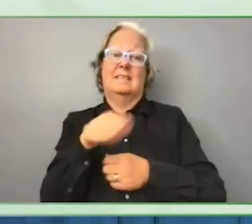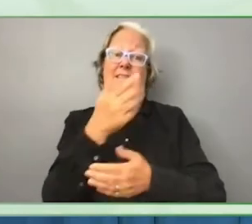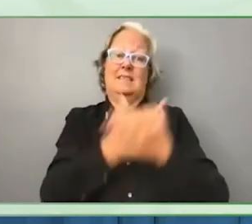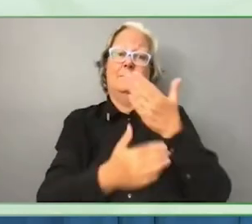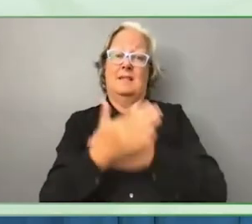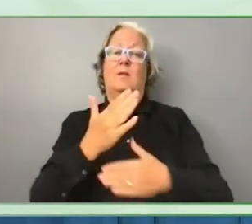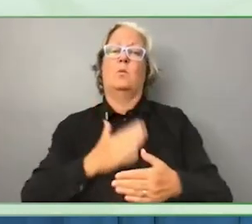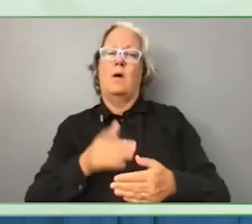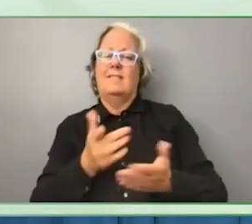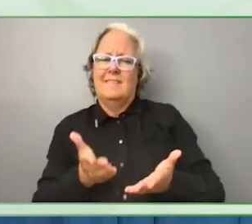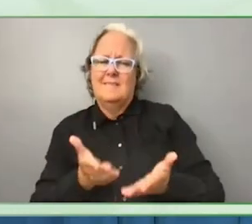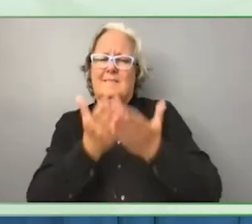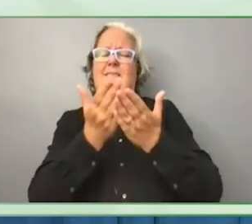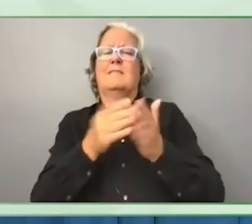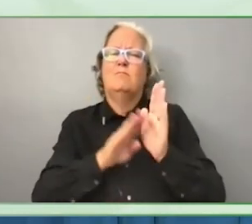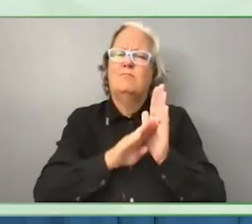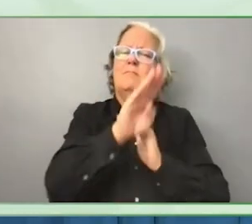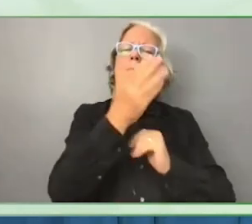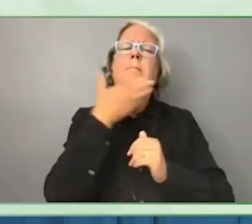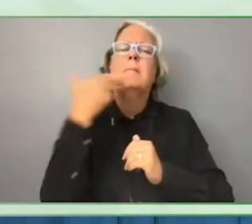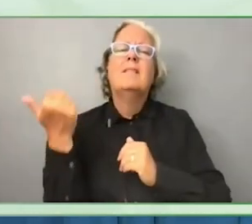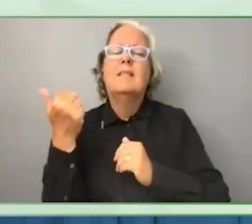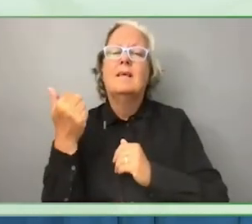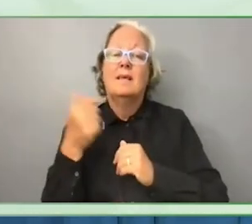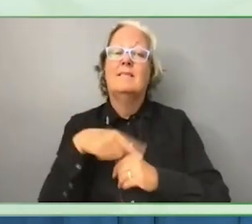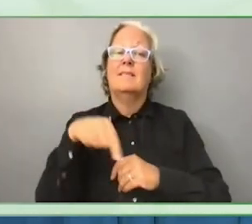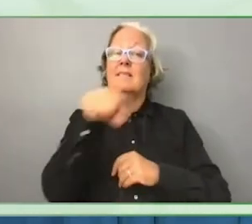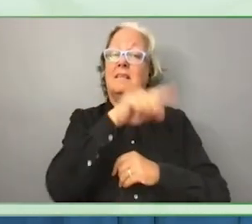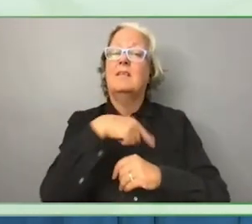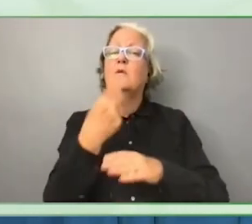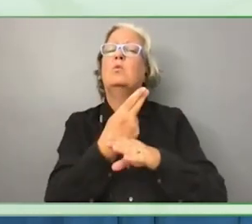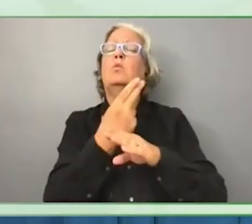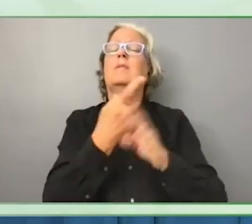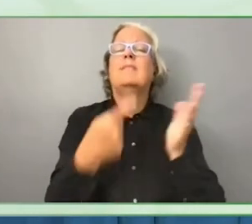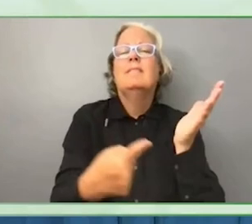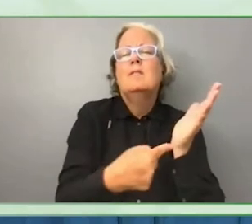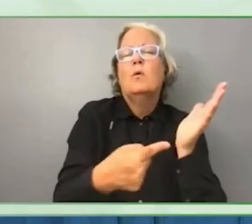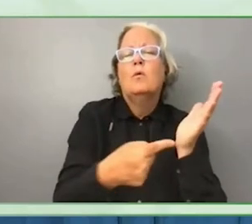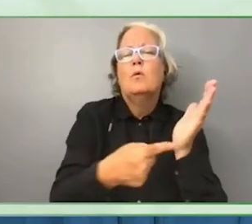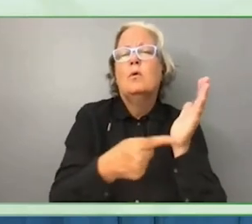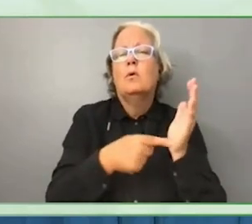We all use technology designed for people with disabilities.